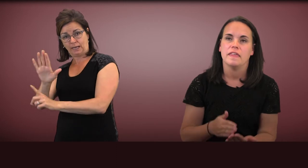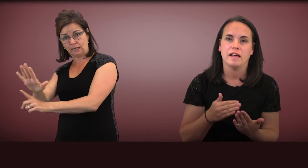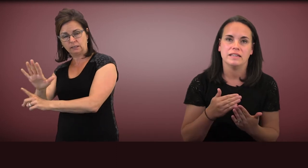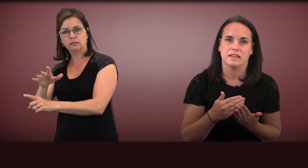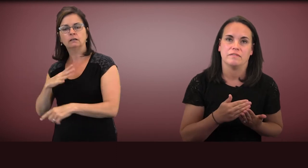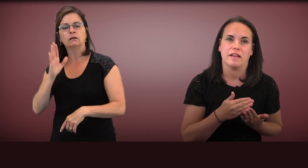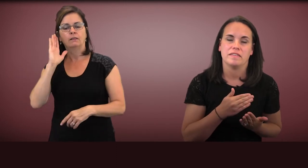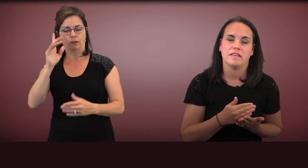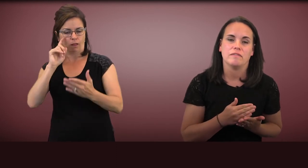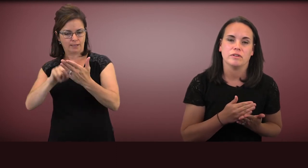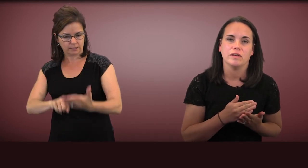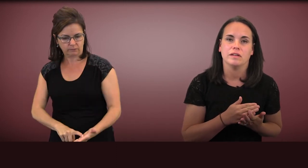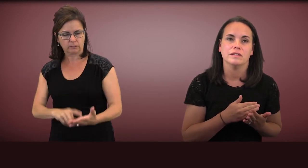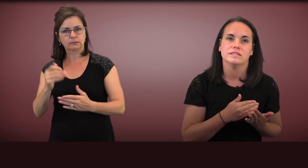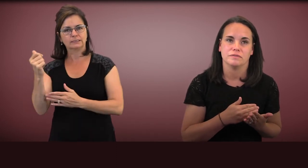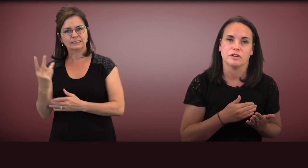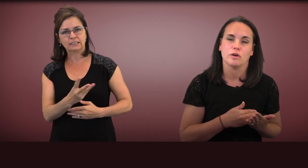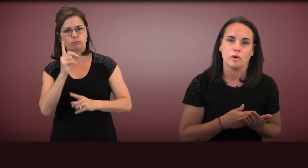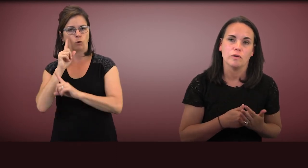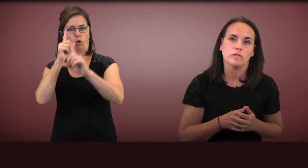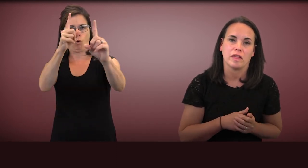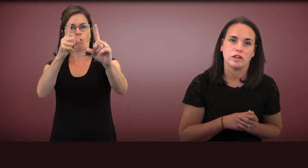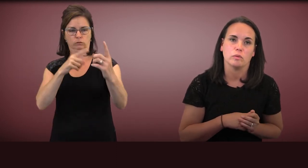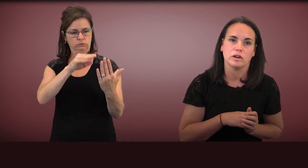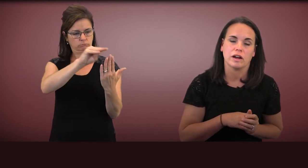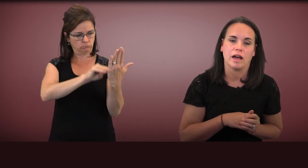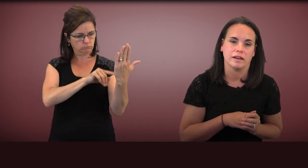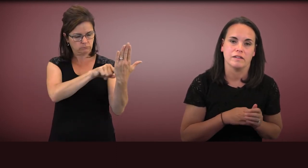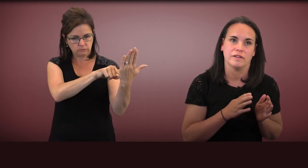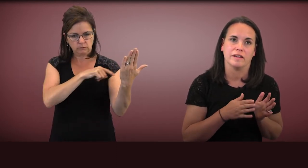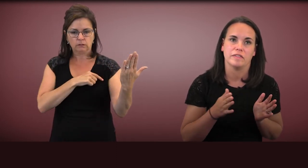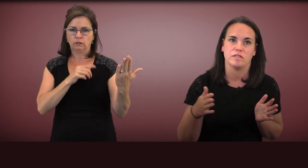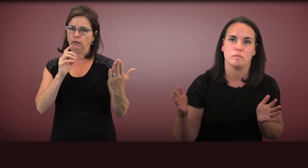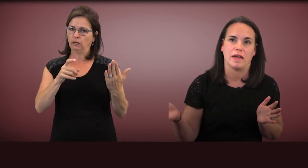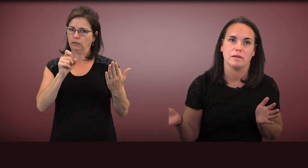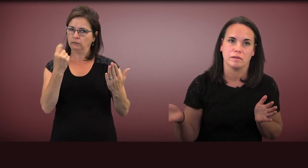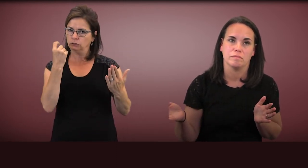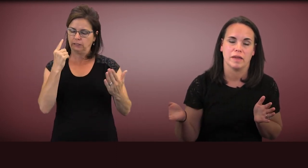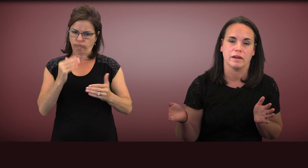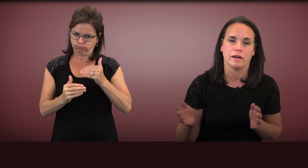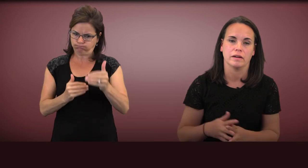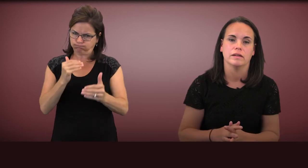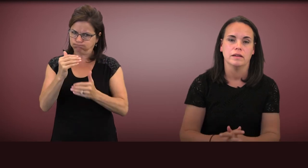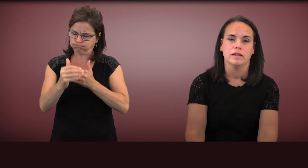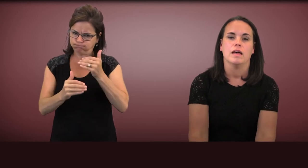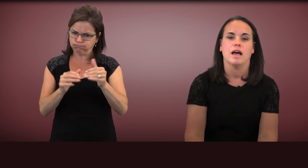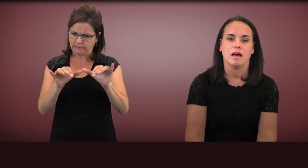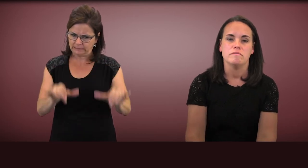they'll identify several different goals that you'll work on in a very systematic manner.